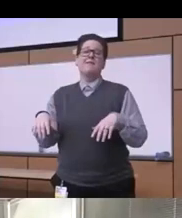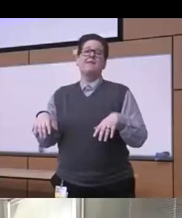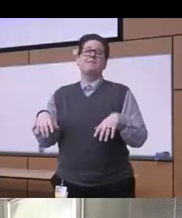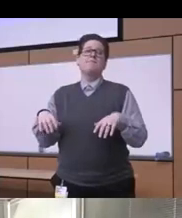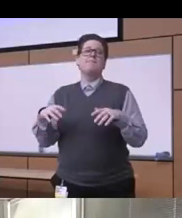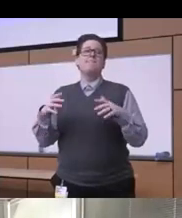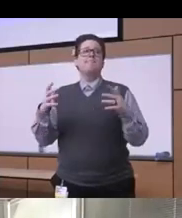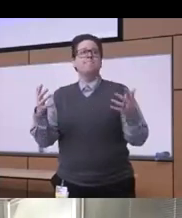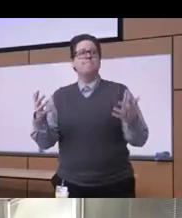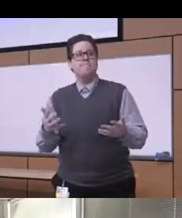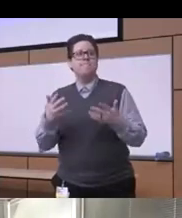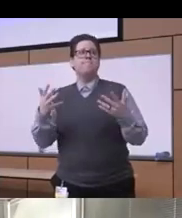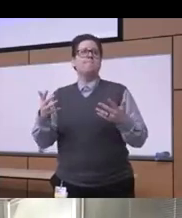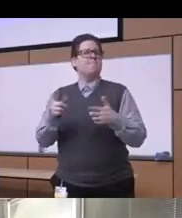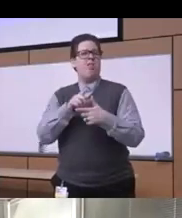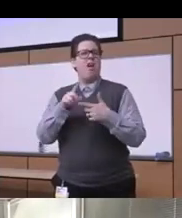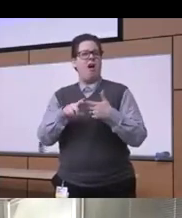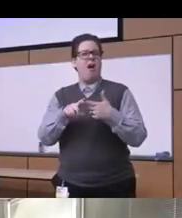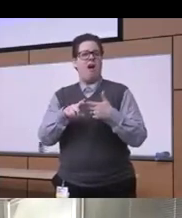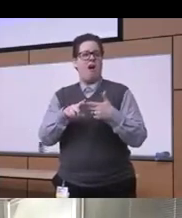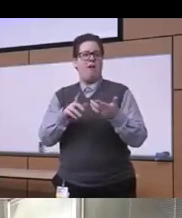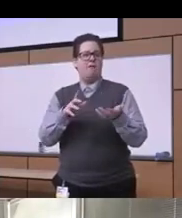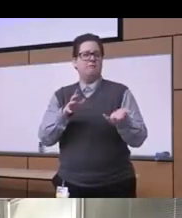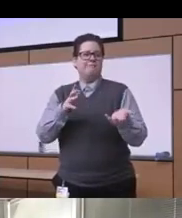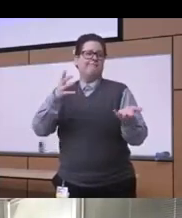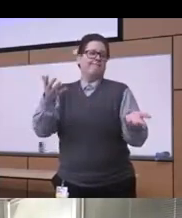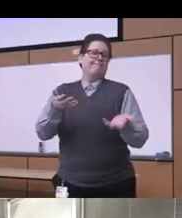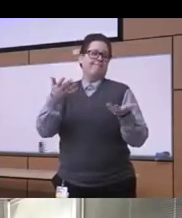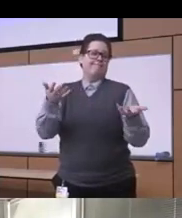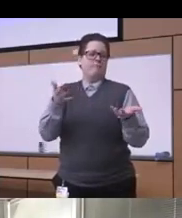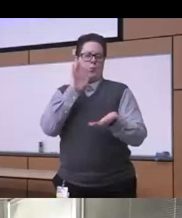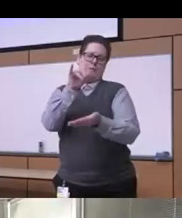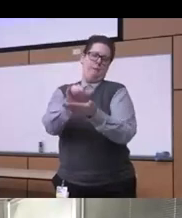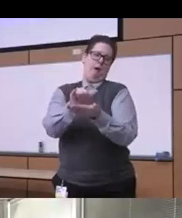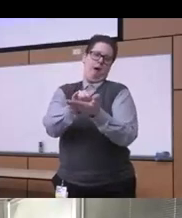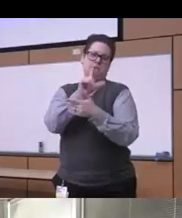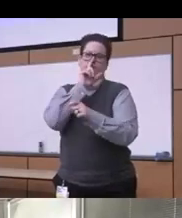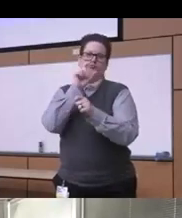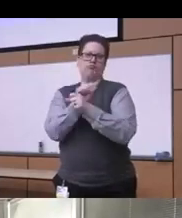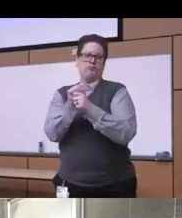you context you know we we just can't you know there is no way we can address any of these really